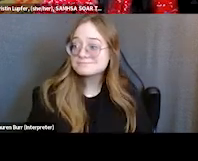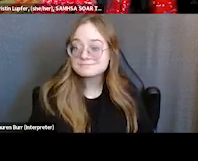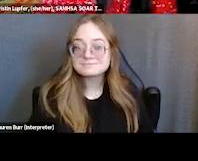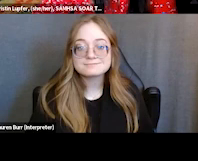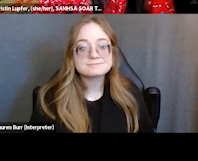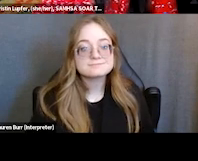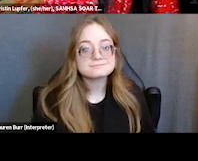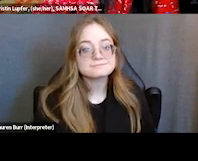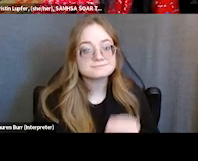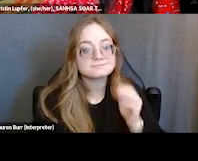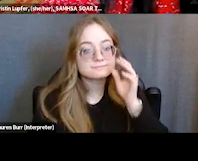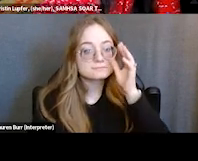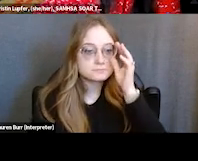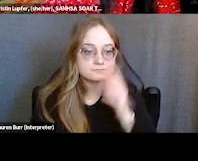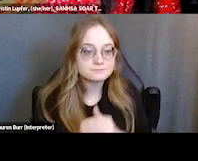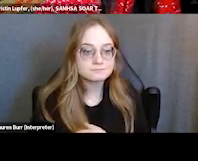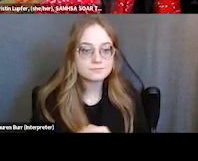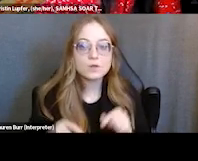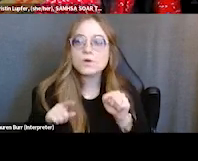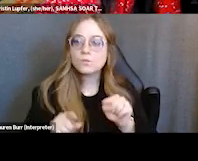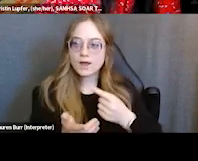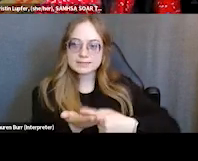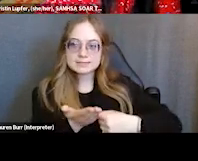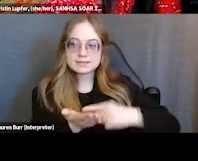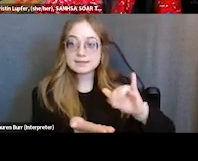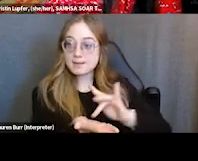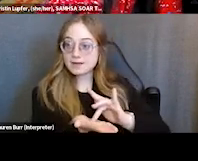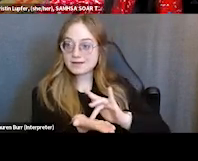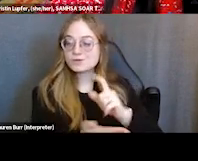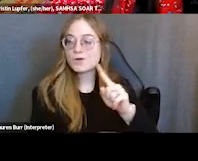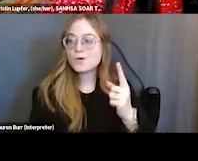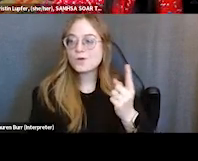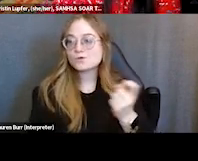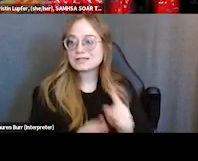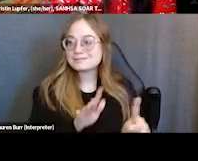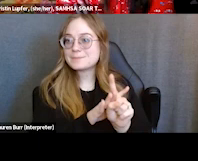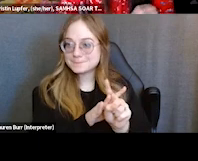So while we're on the topic of that medication, a question came in with, you know,